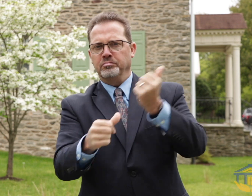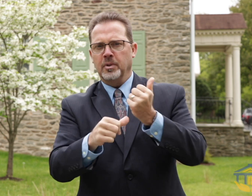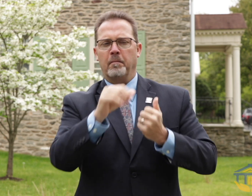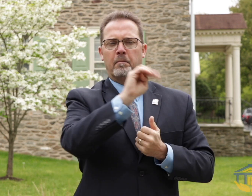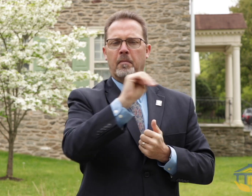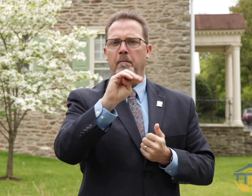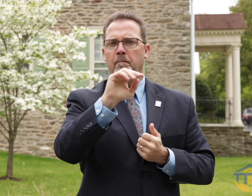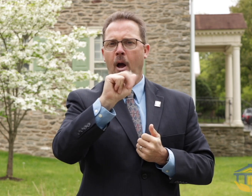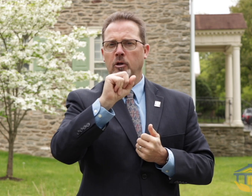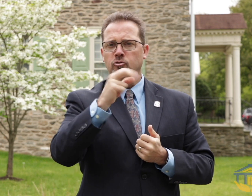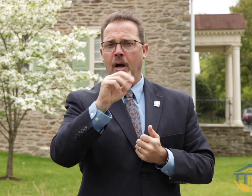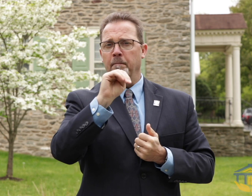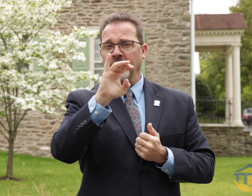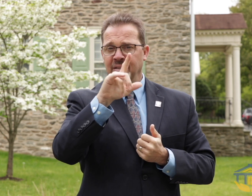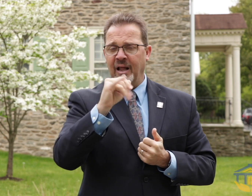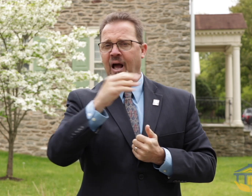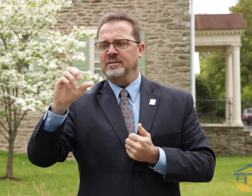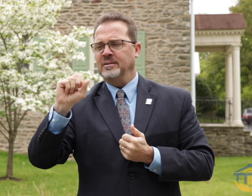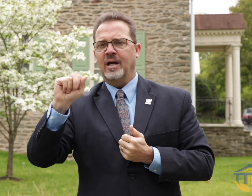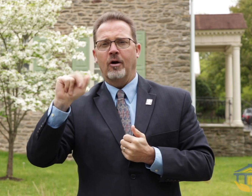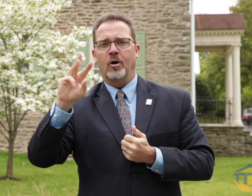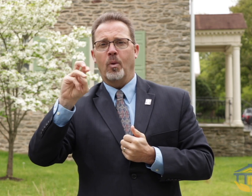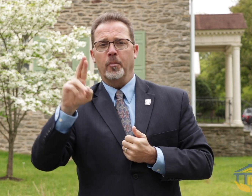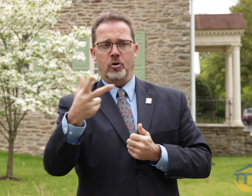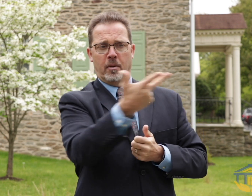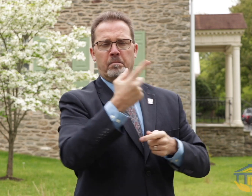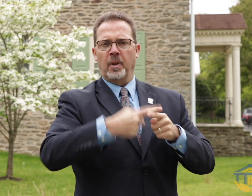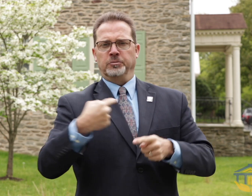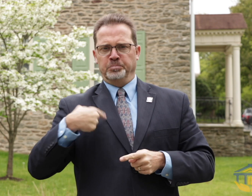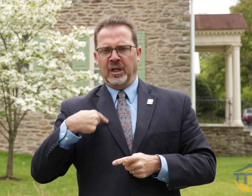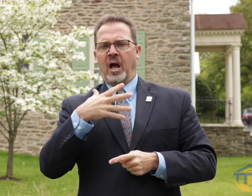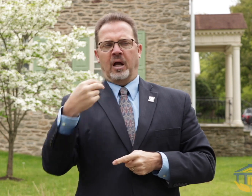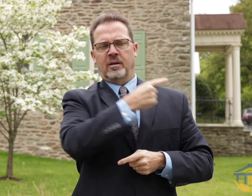assistant co-chairs, Marsha Micelli and Sara Wummer, as well as myself and our